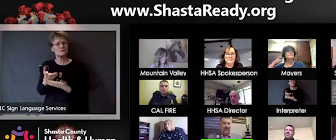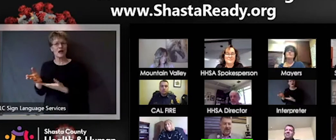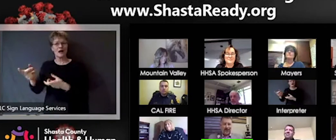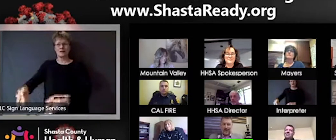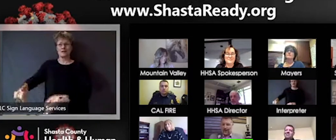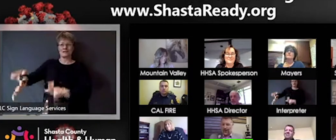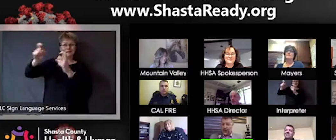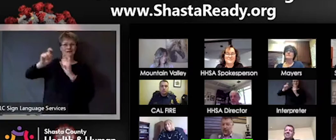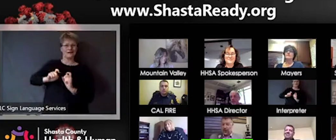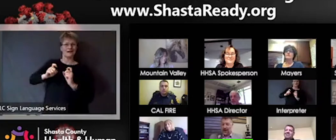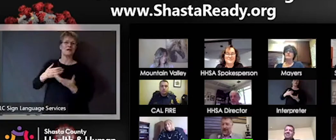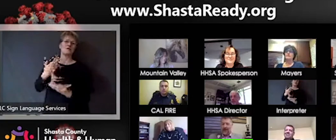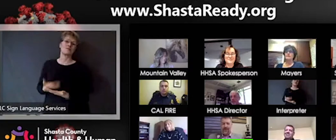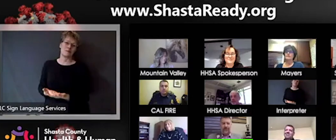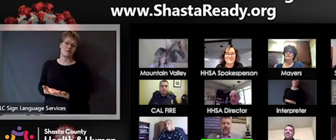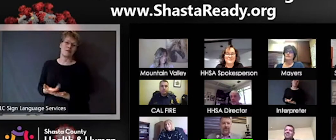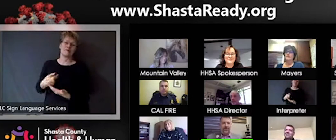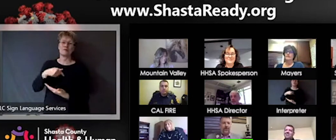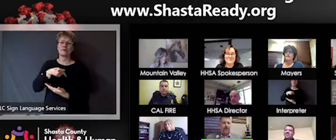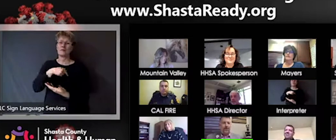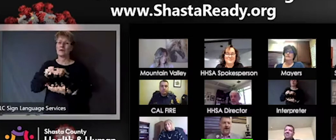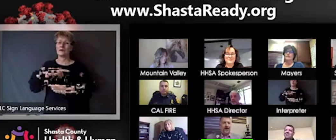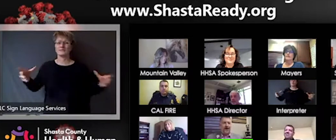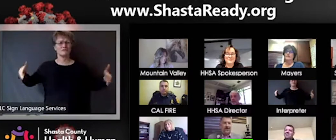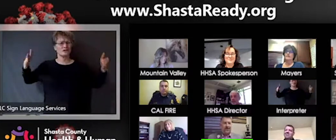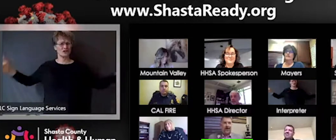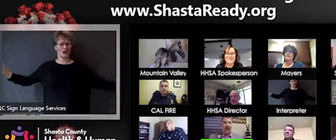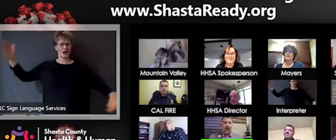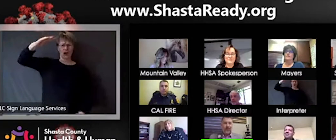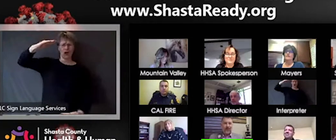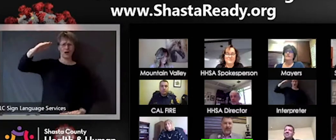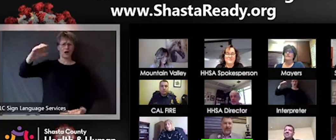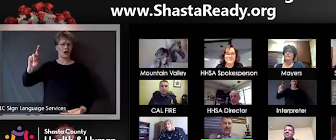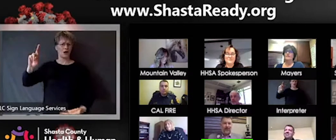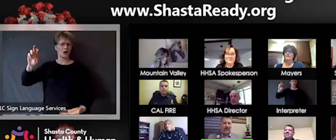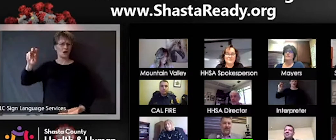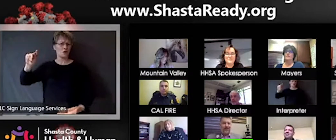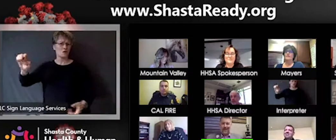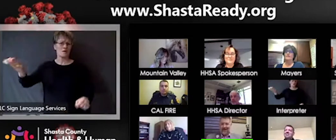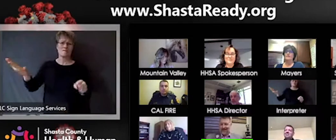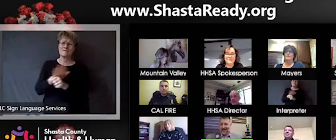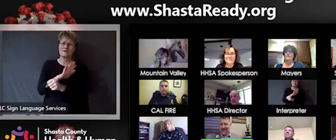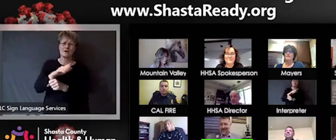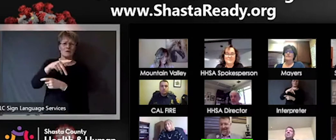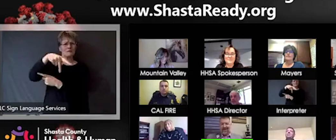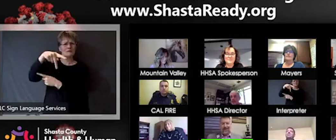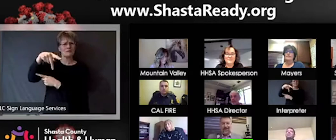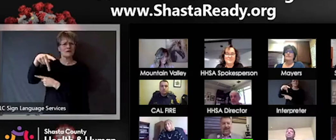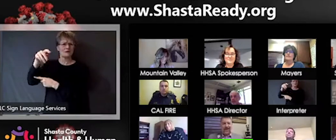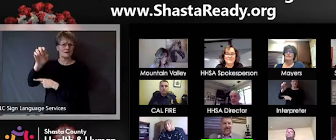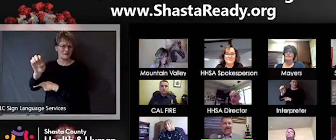but we got a large crate of PPE, so that always feels good to see that coming in